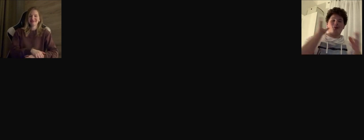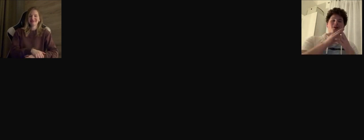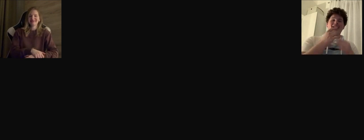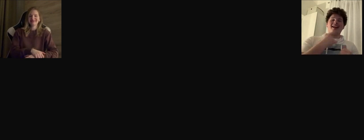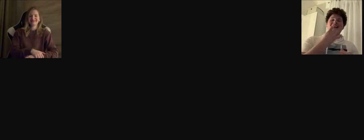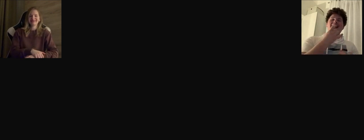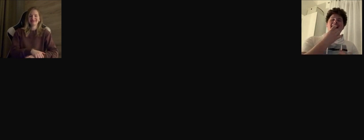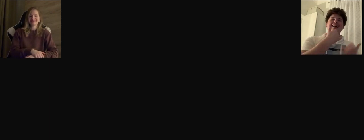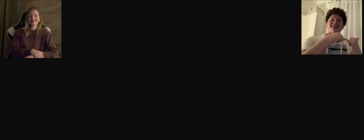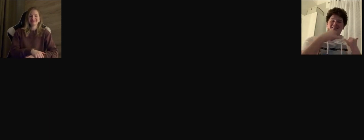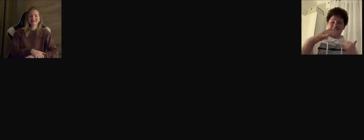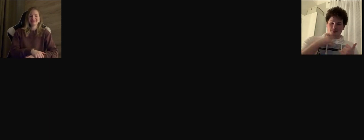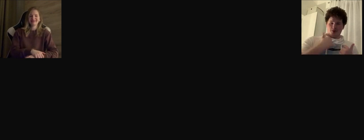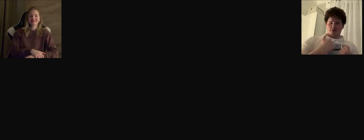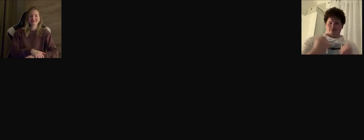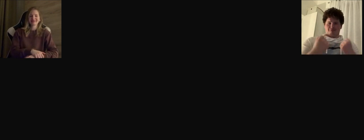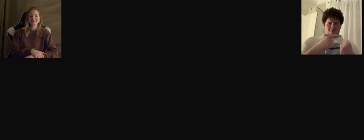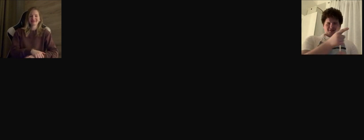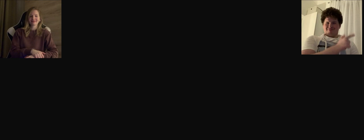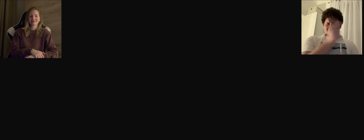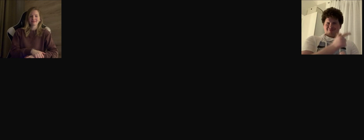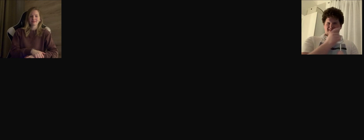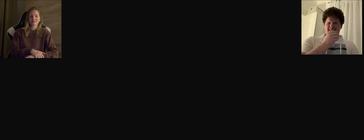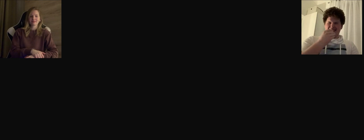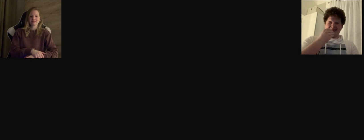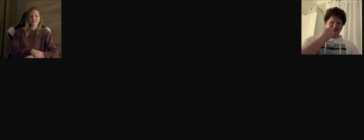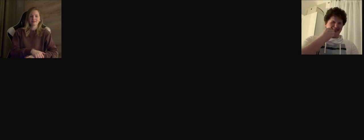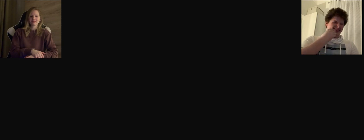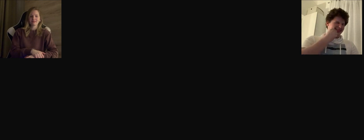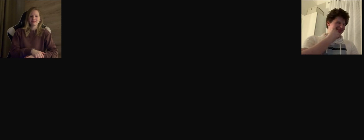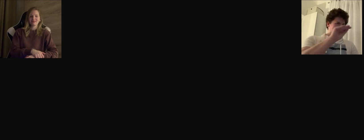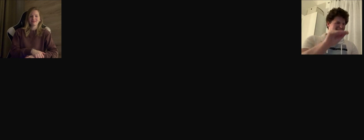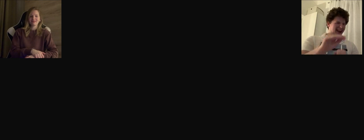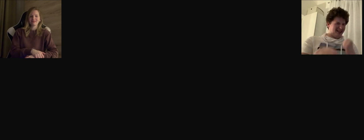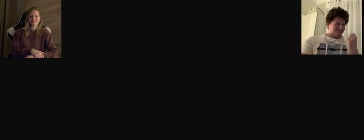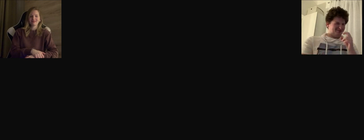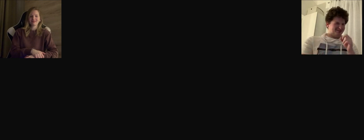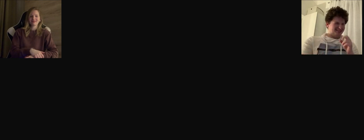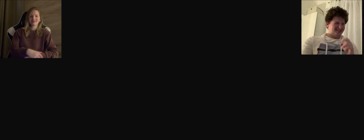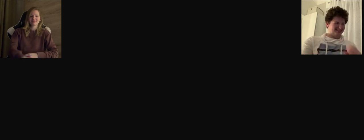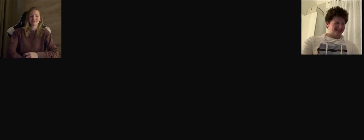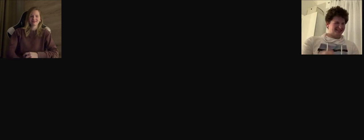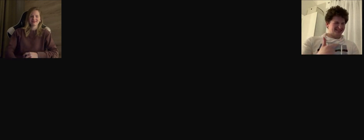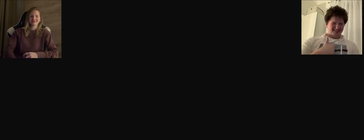A: I always drive cars and Kamila shoots it makes us the best cooperation! wish you could see it!